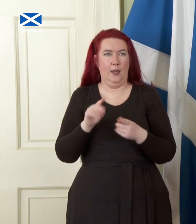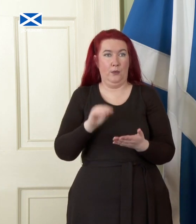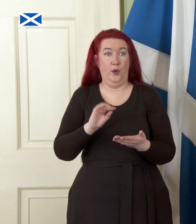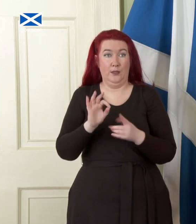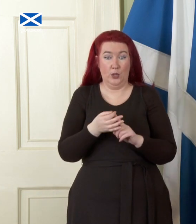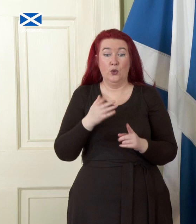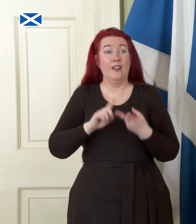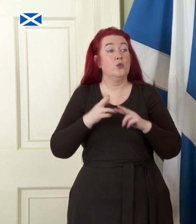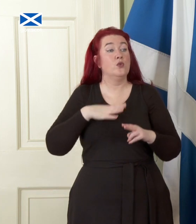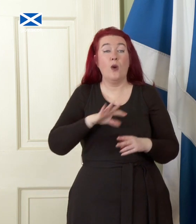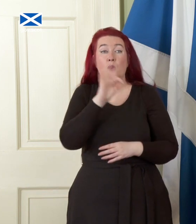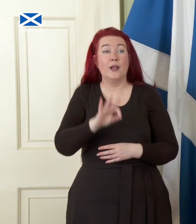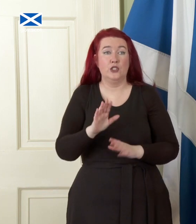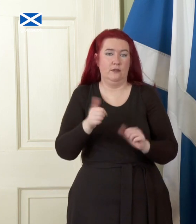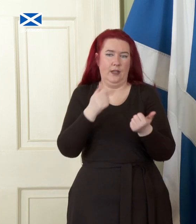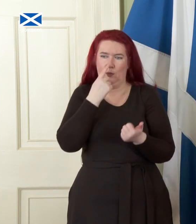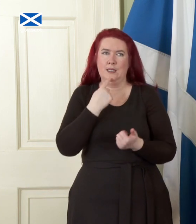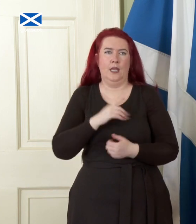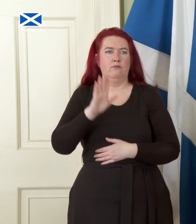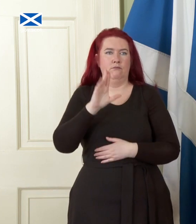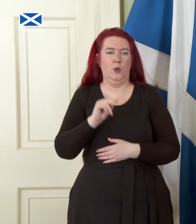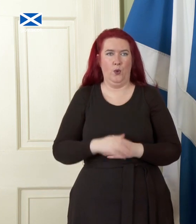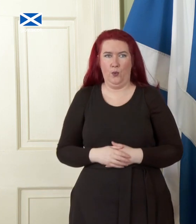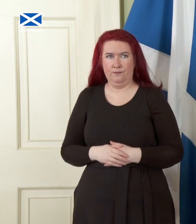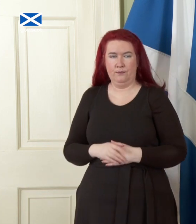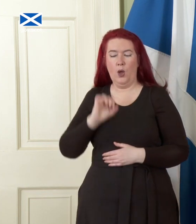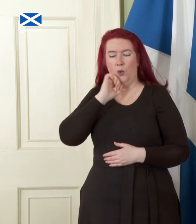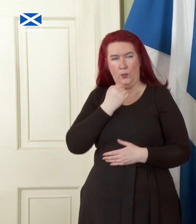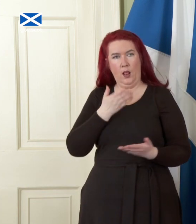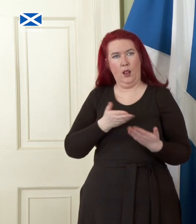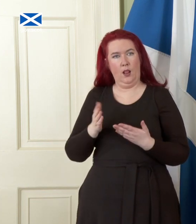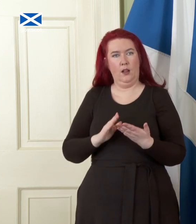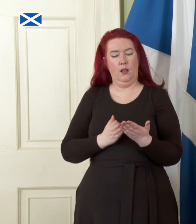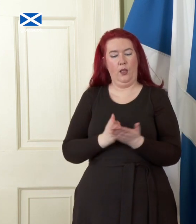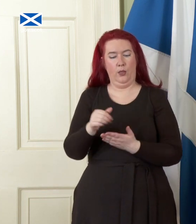who doesn't want to ask a question feel free to say so but I will go through everybody on the